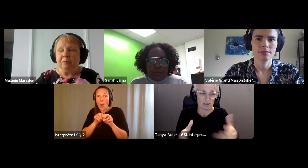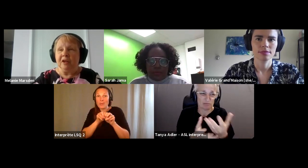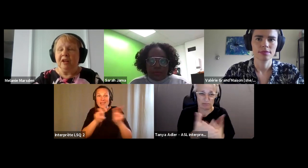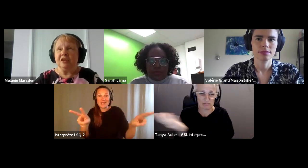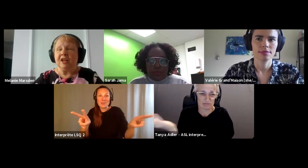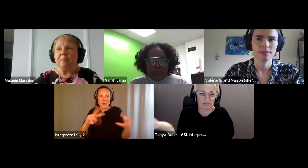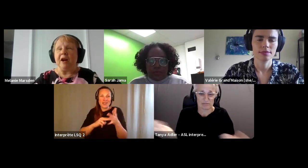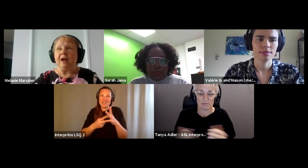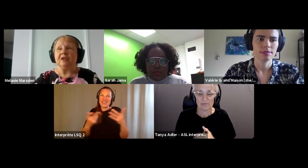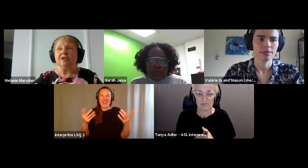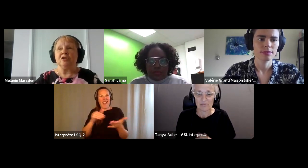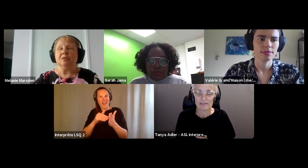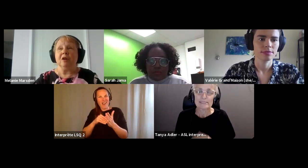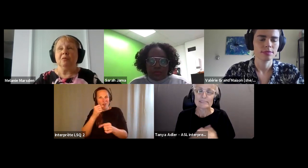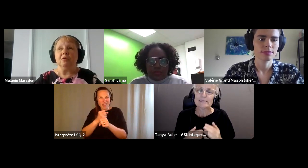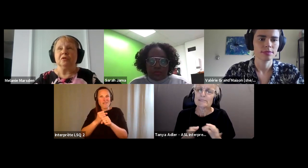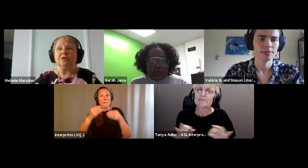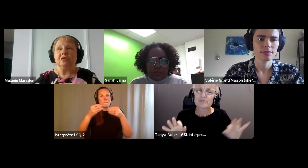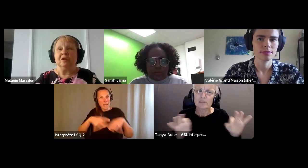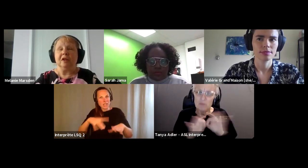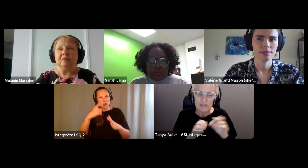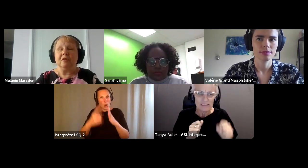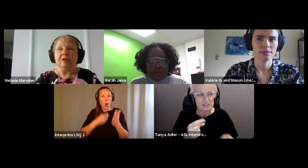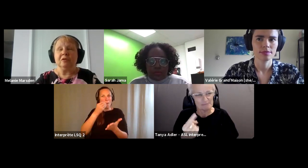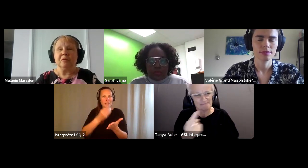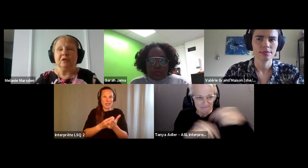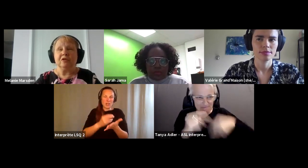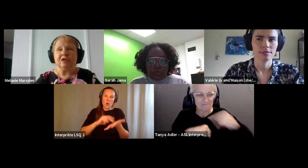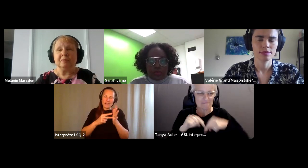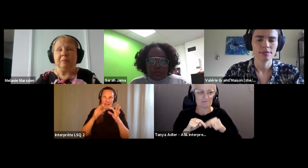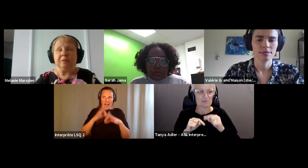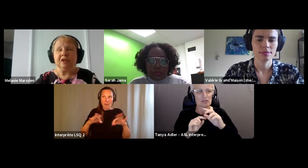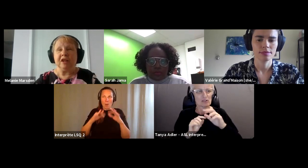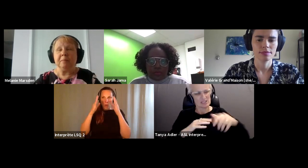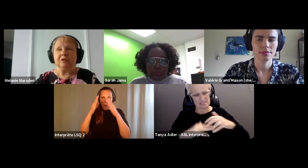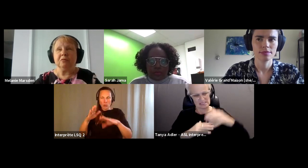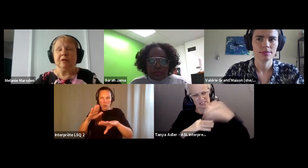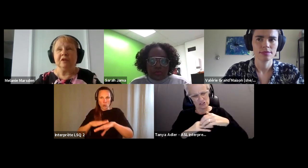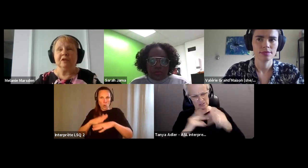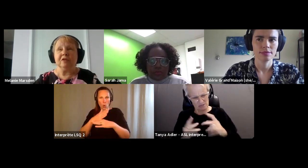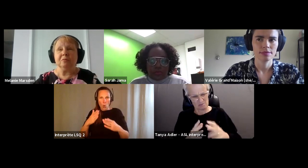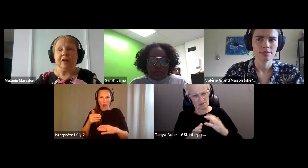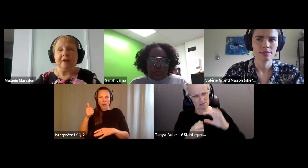Melanie Marsden: We need to get back to our roles in terms of indigenous people to keep us grounded in a good way.